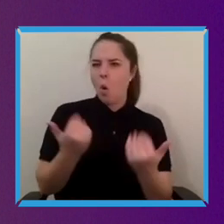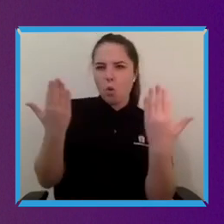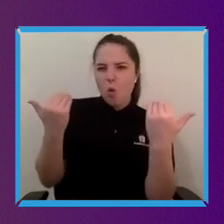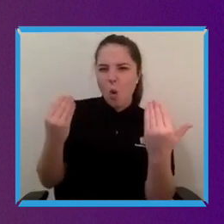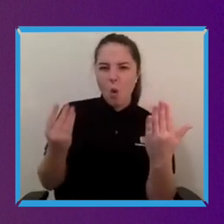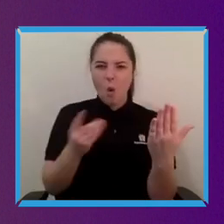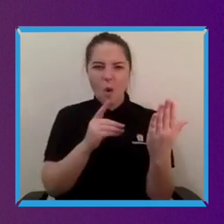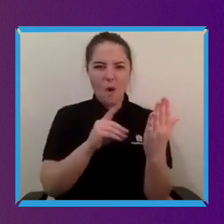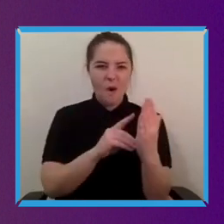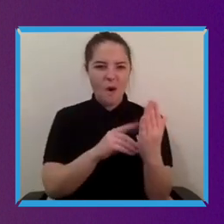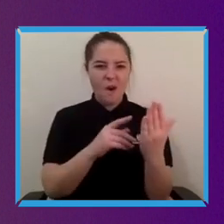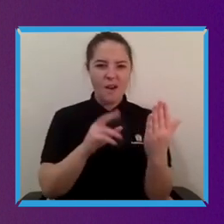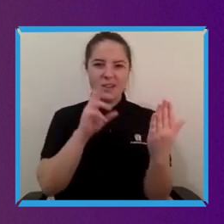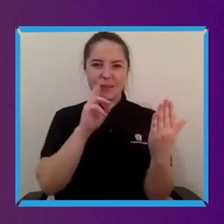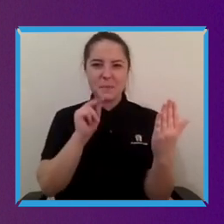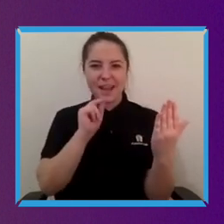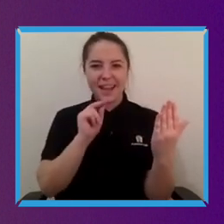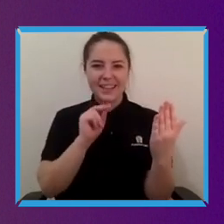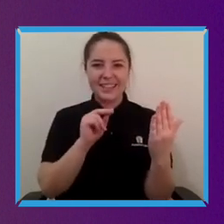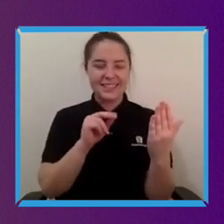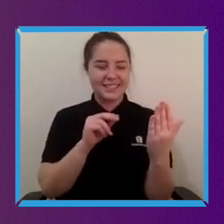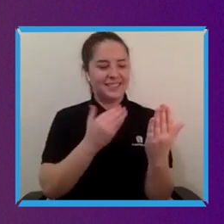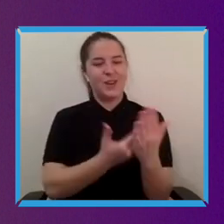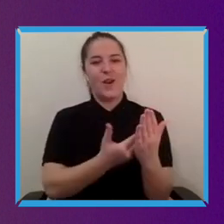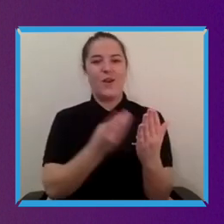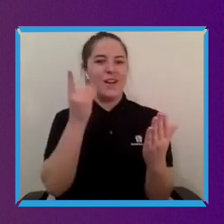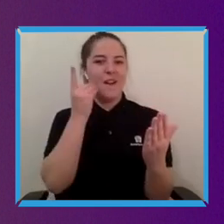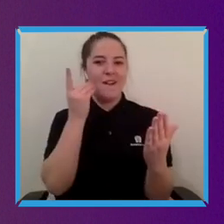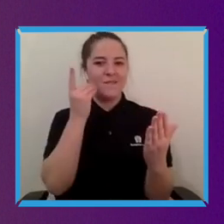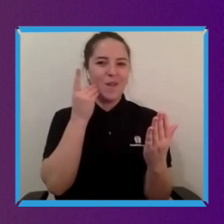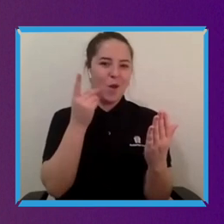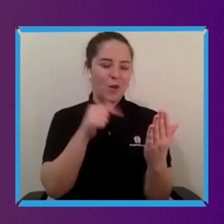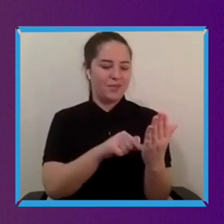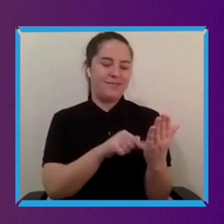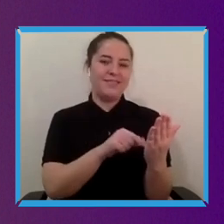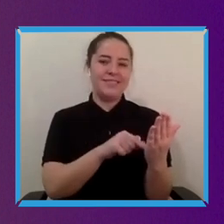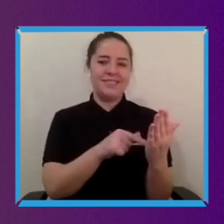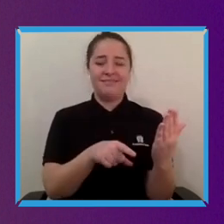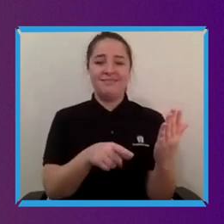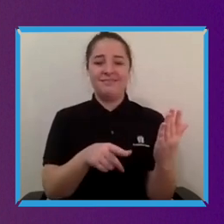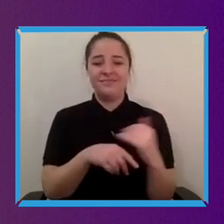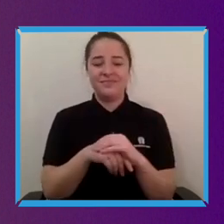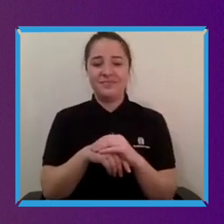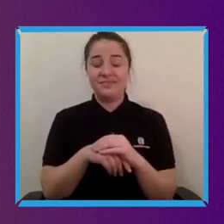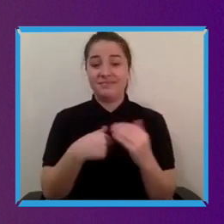speech device actually on his on his iPhone. And I think that you know we've we've come a long way since then